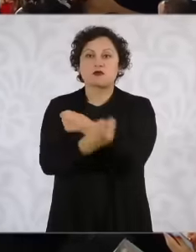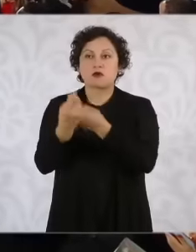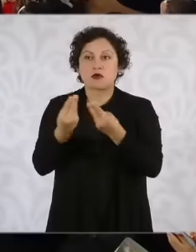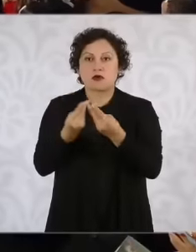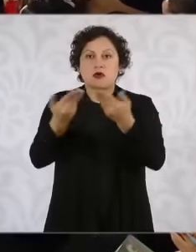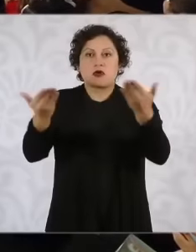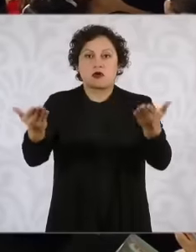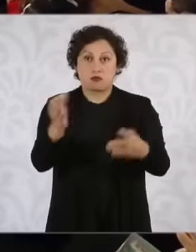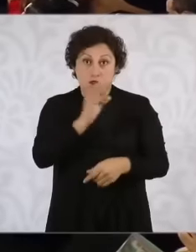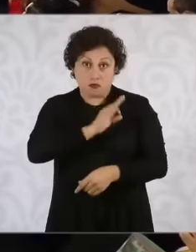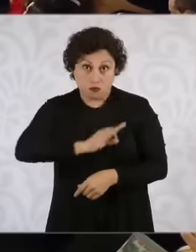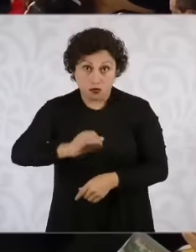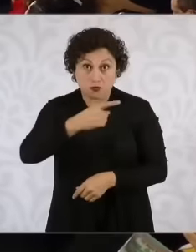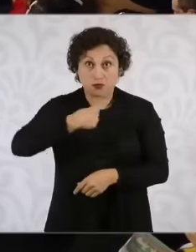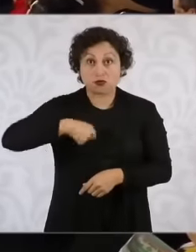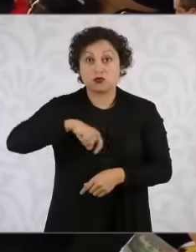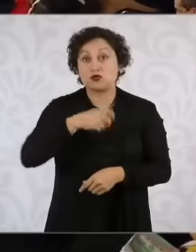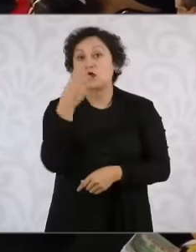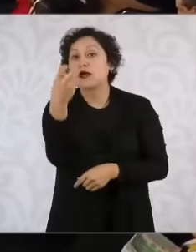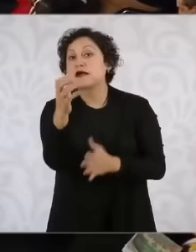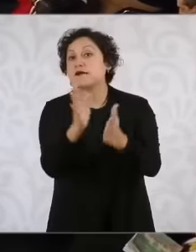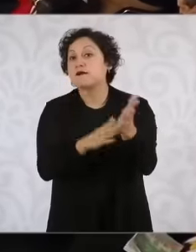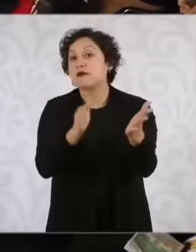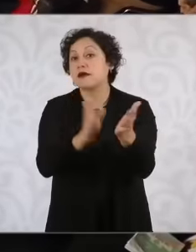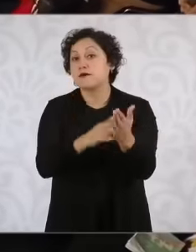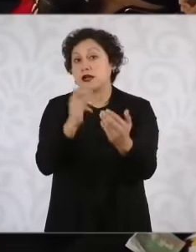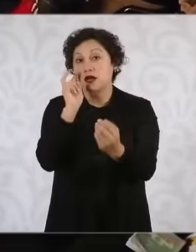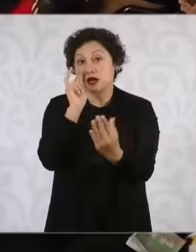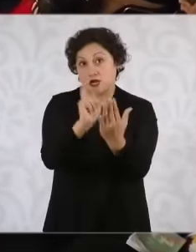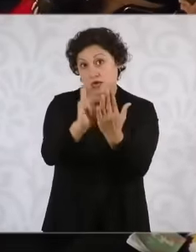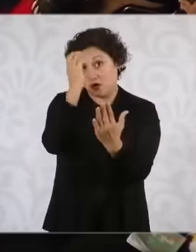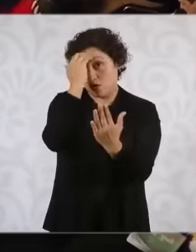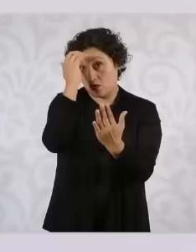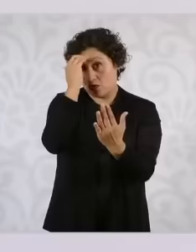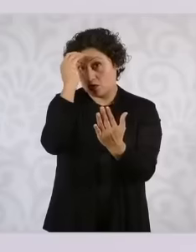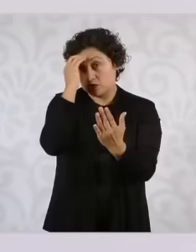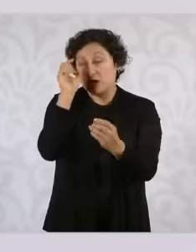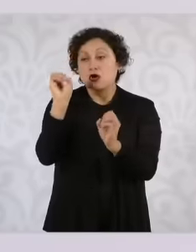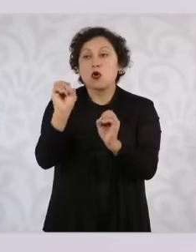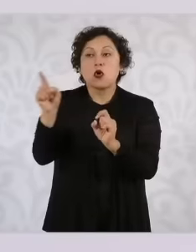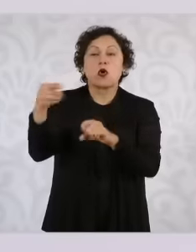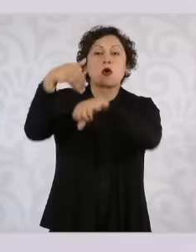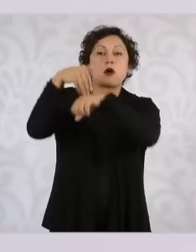that document before this reservation period expires because we are going to review where that